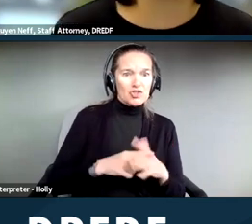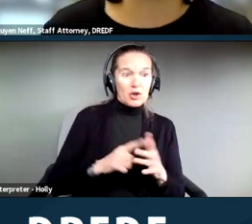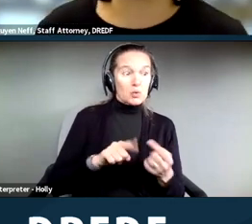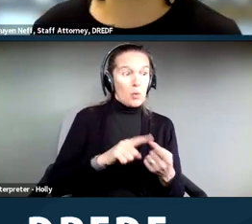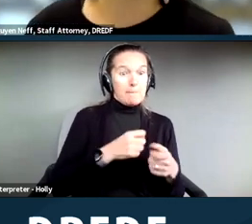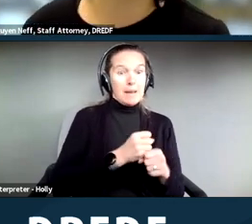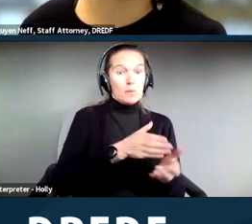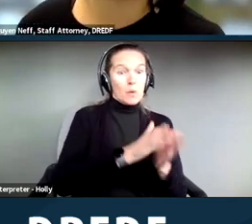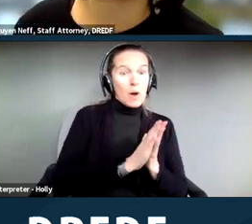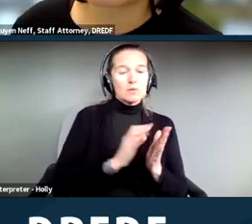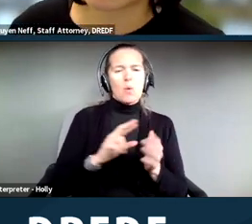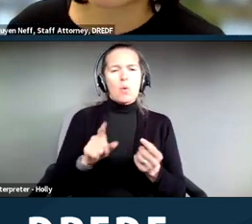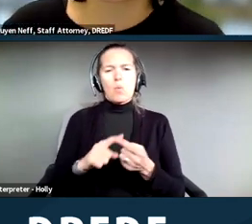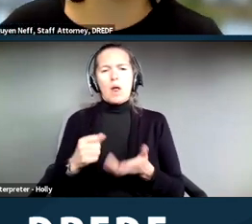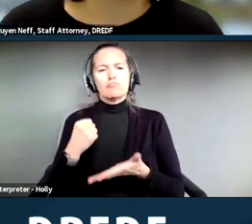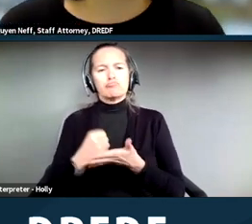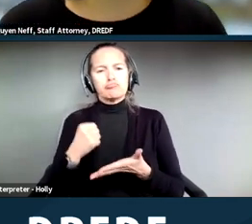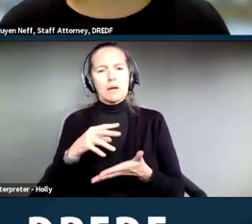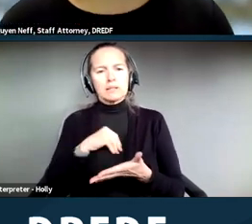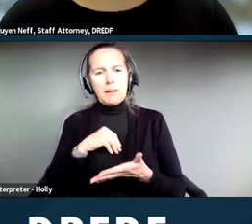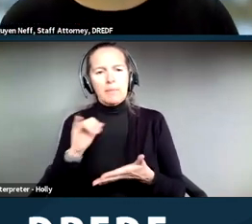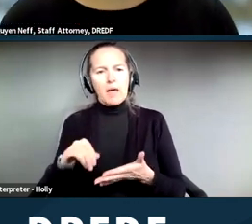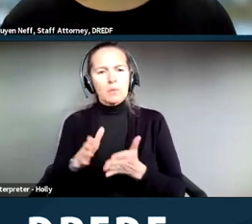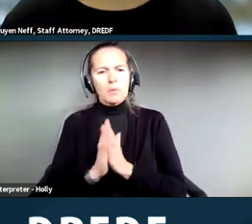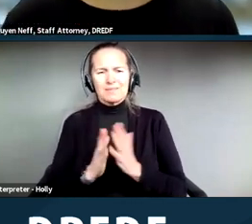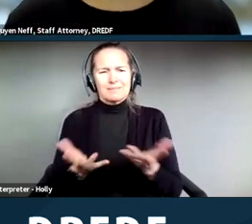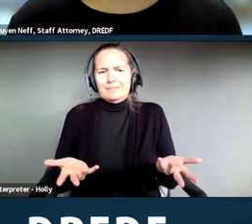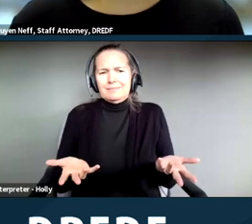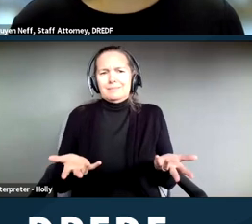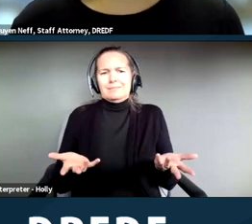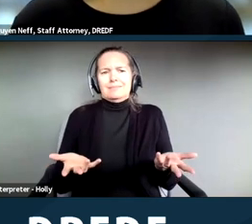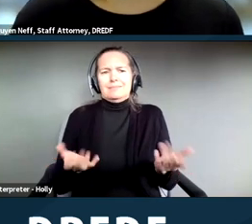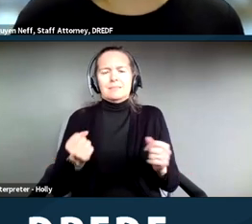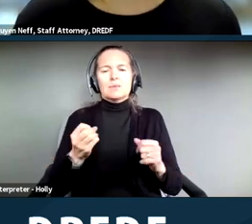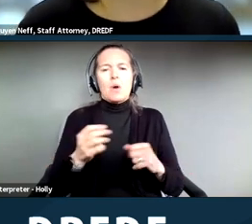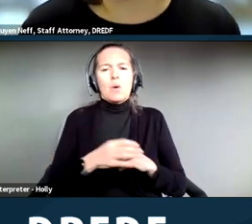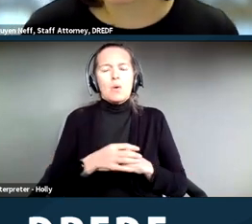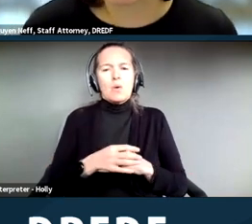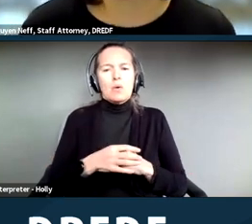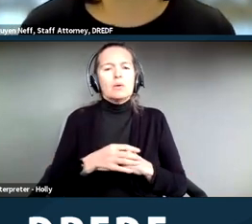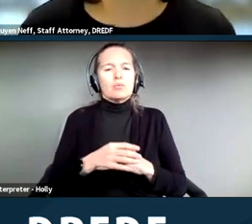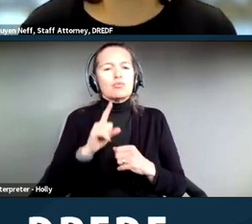from the moment the request is granted? So be ‑‑ you know, be as specific as possible.